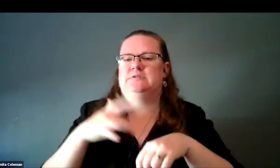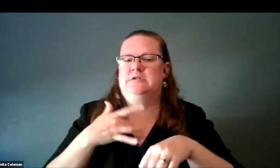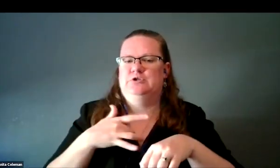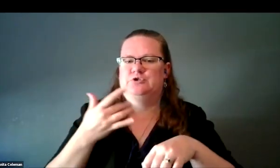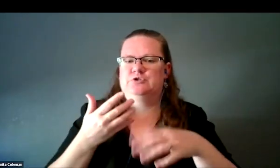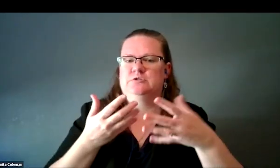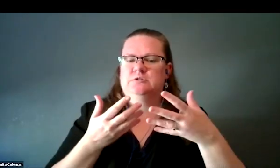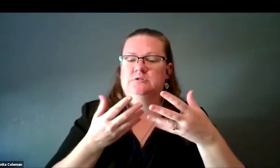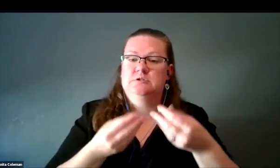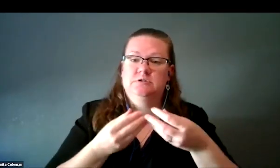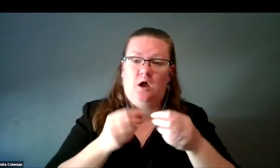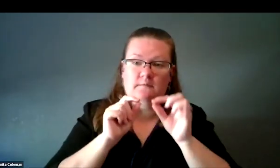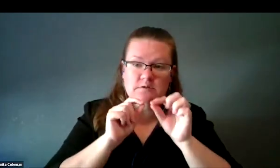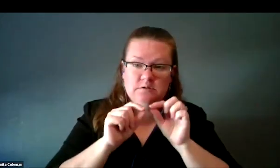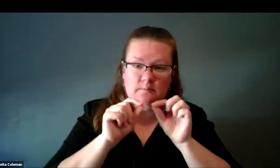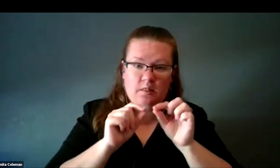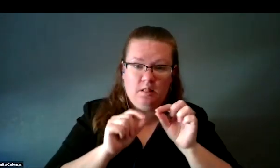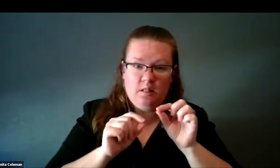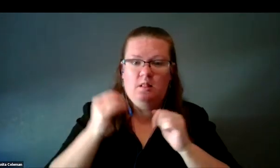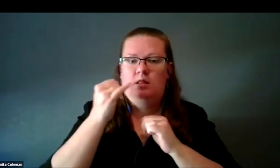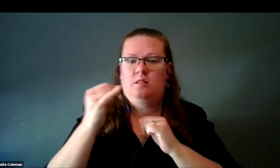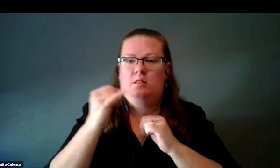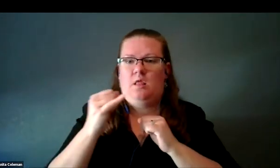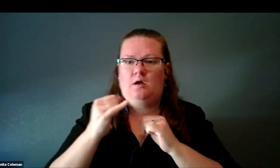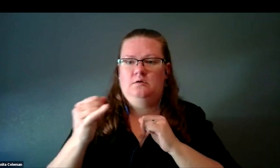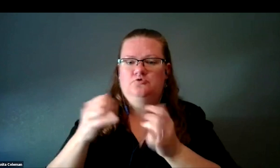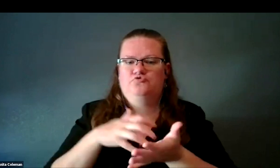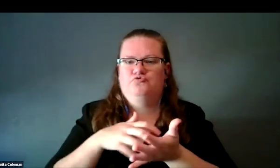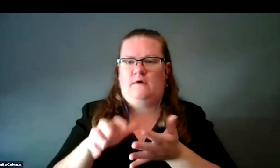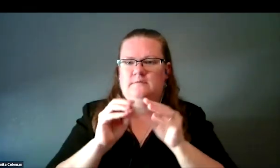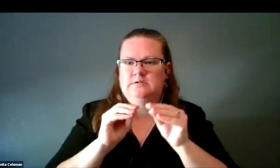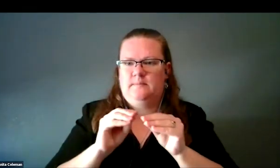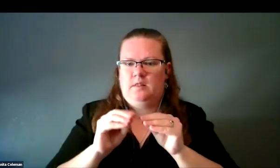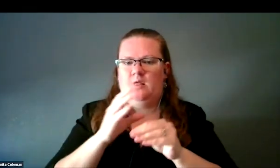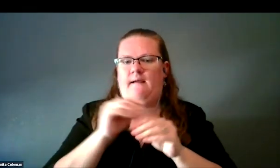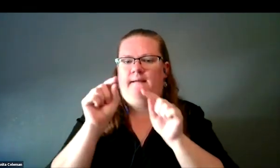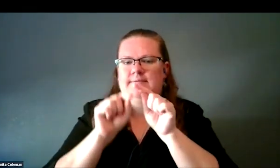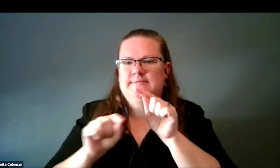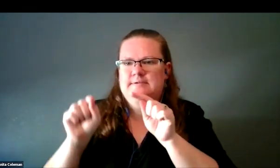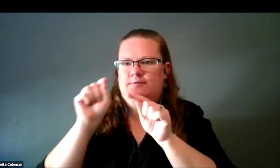the soft stipple, lines, rough stipple, and cylinders.